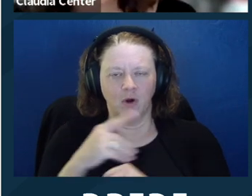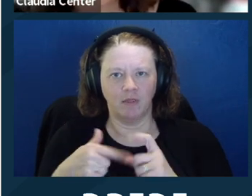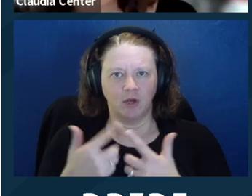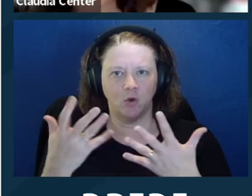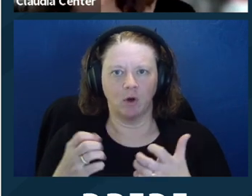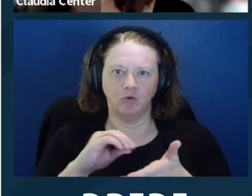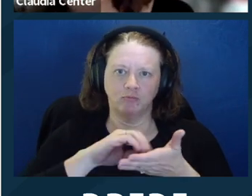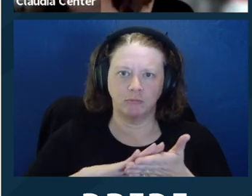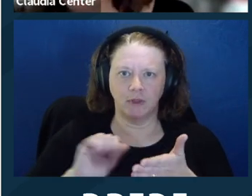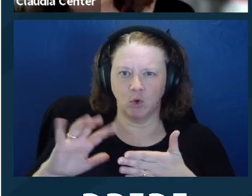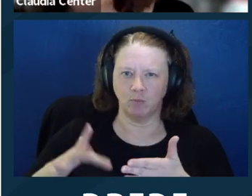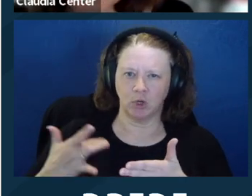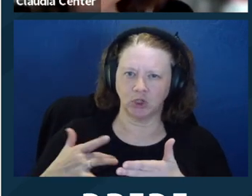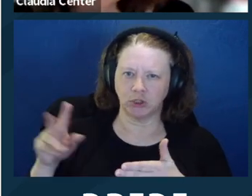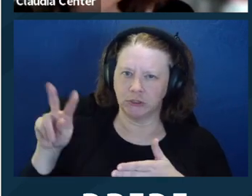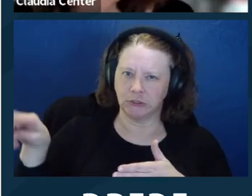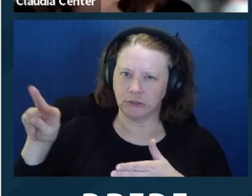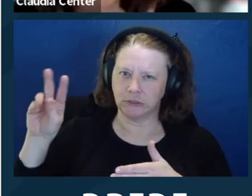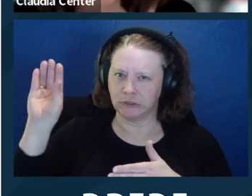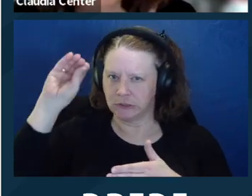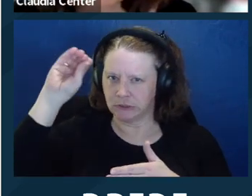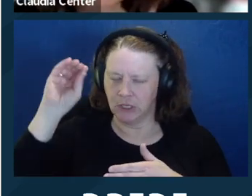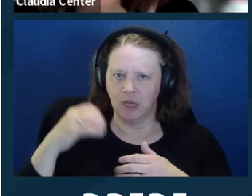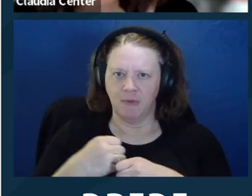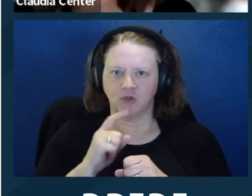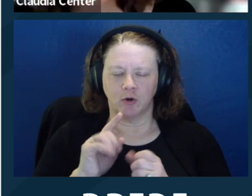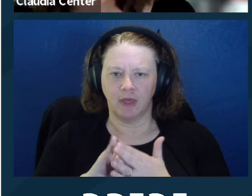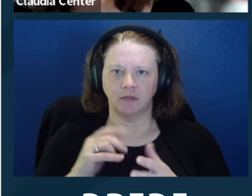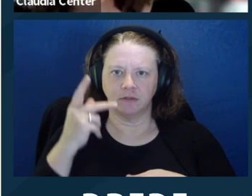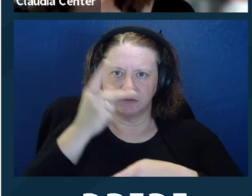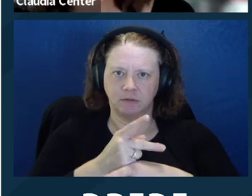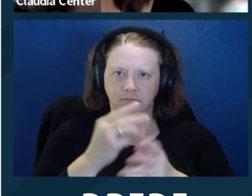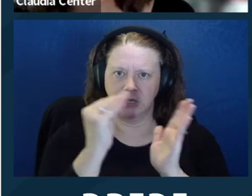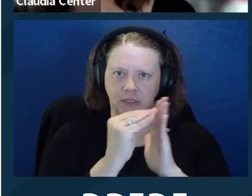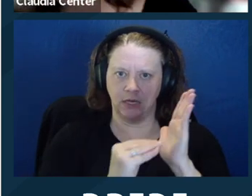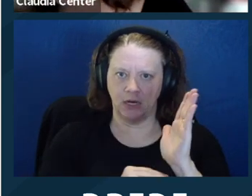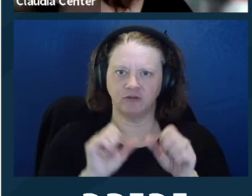someone as a witness, a family member, then you're going to want to put in your impressions